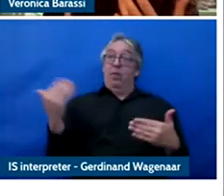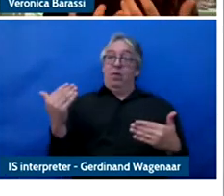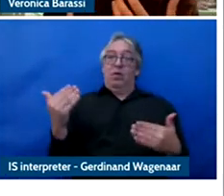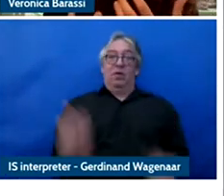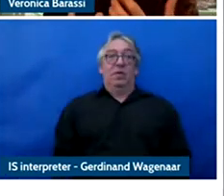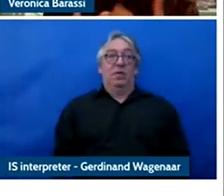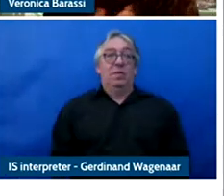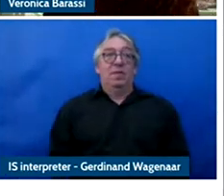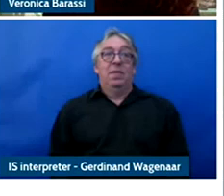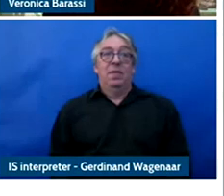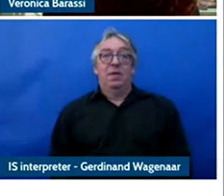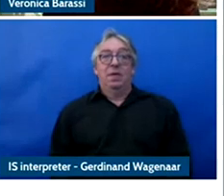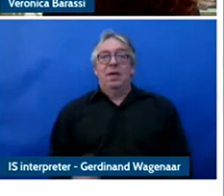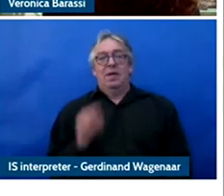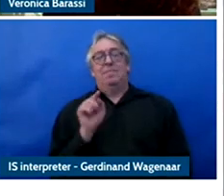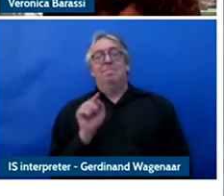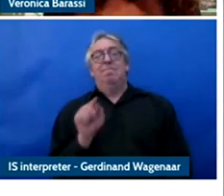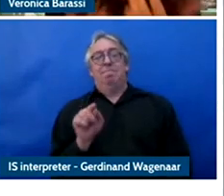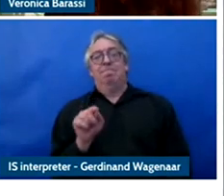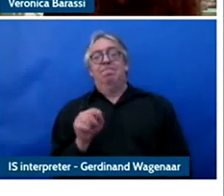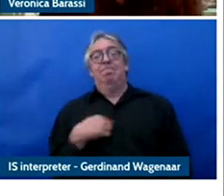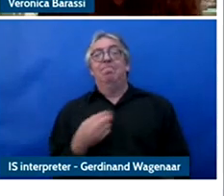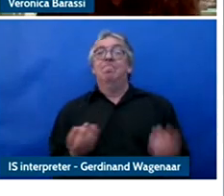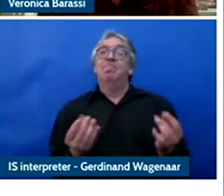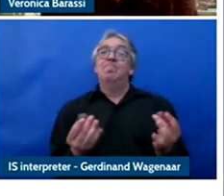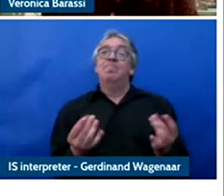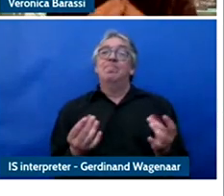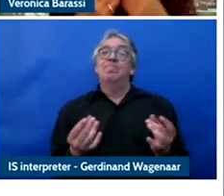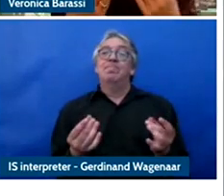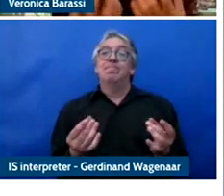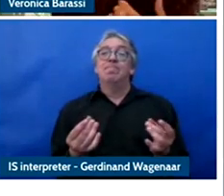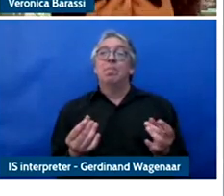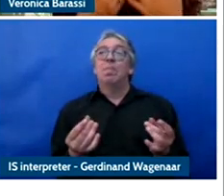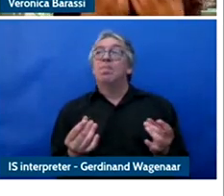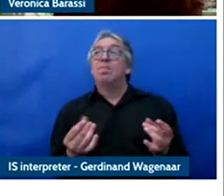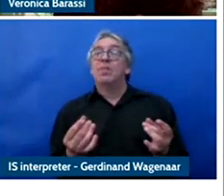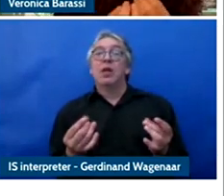That we are not only talking about consumers things but we are also talking about data